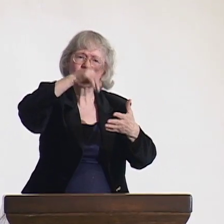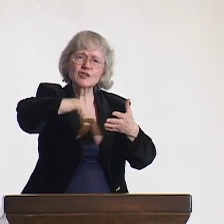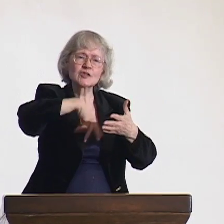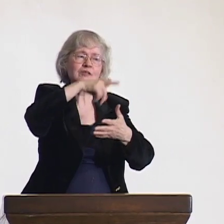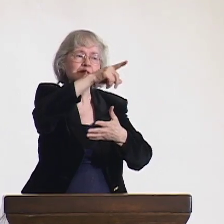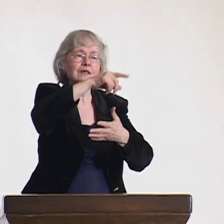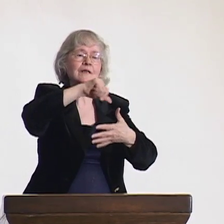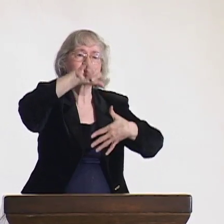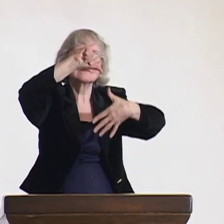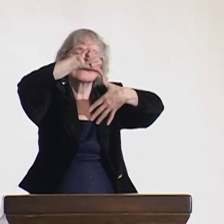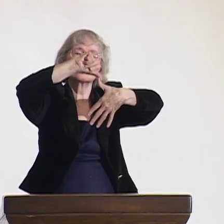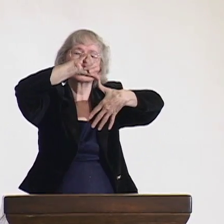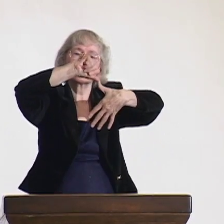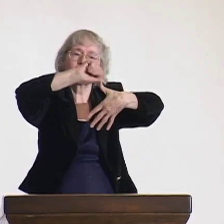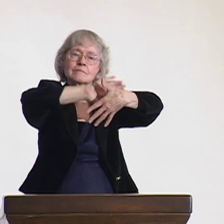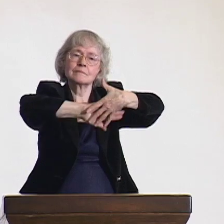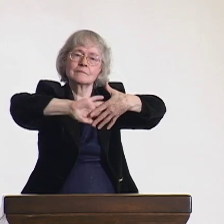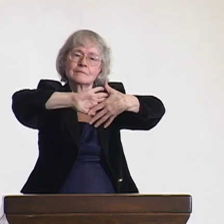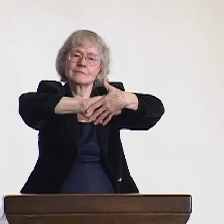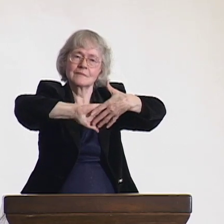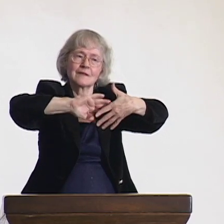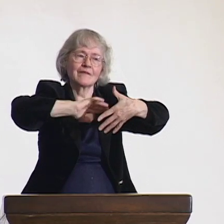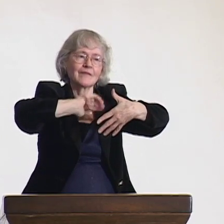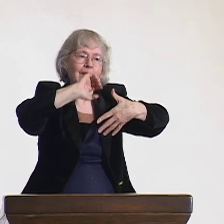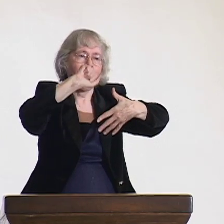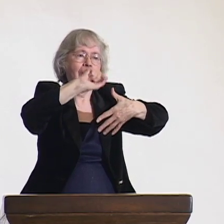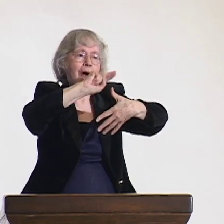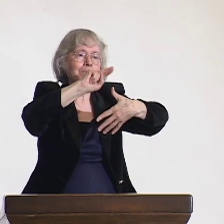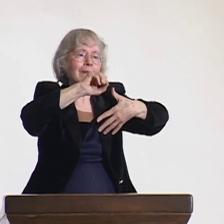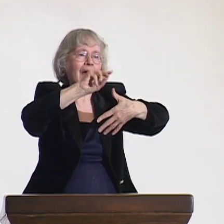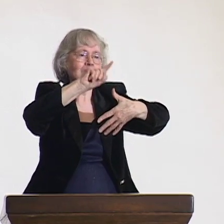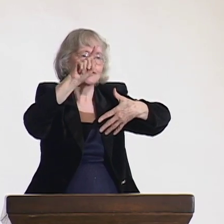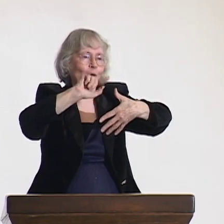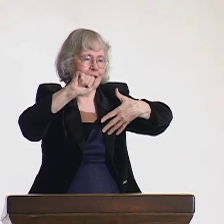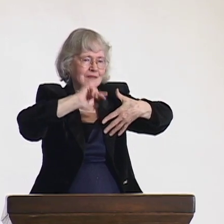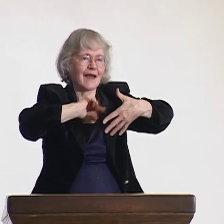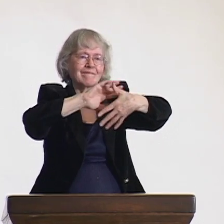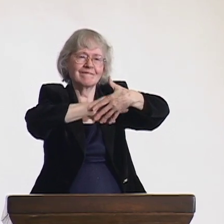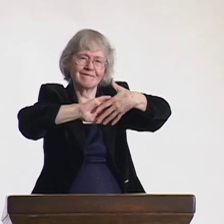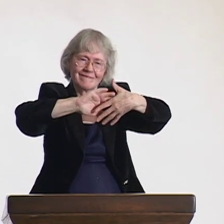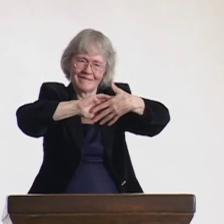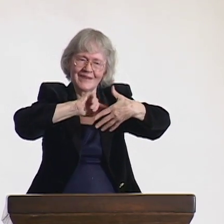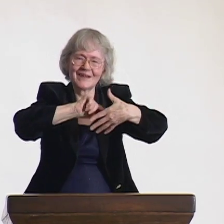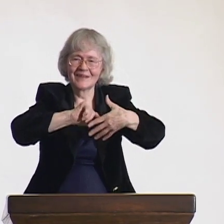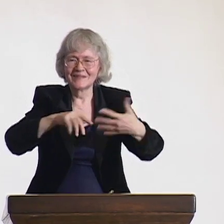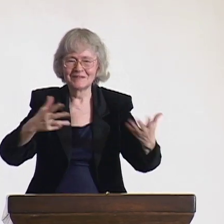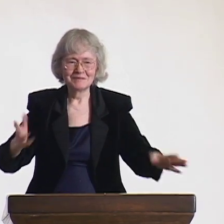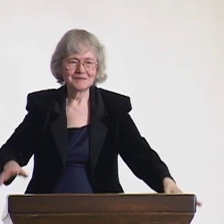I don't know if any of you have visited a country where polyandry is practiced versus polygamy.